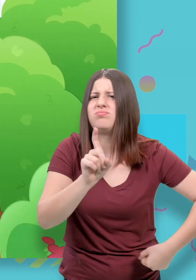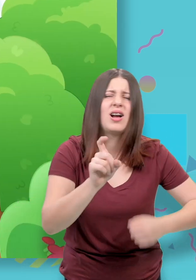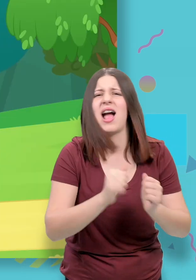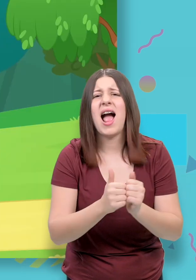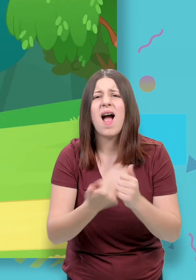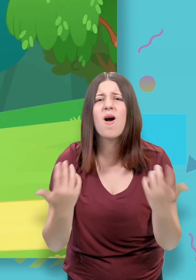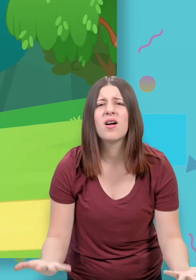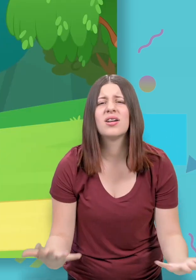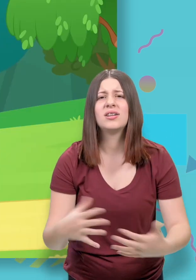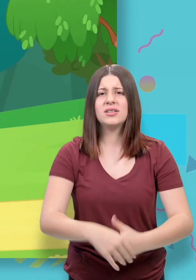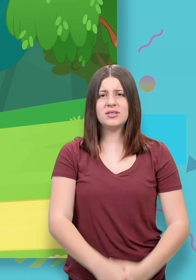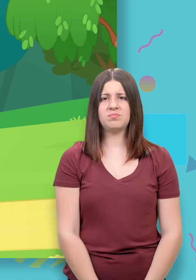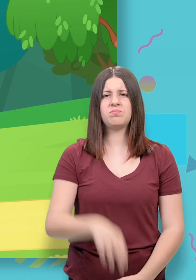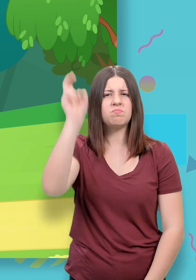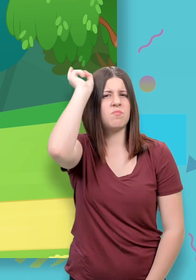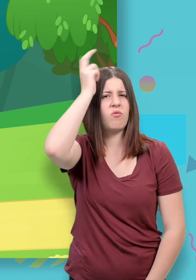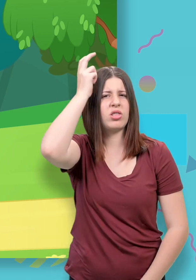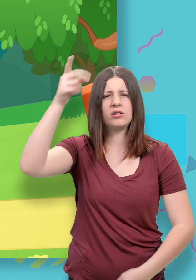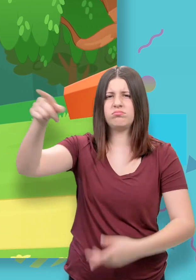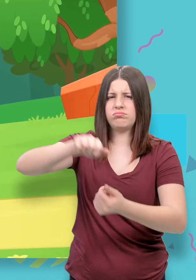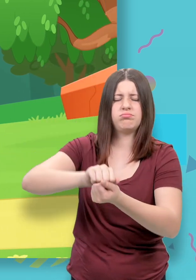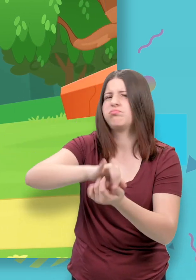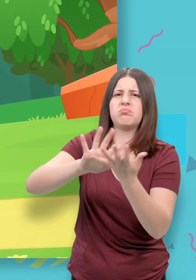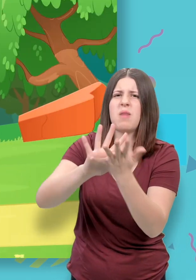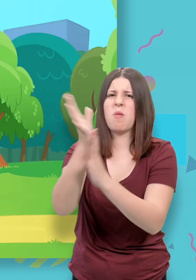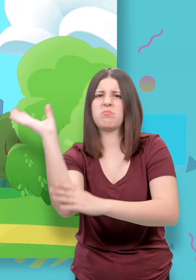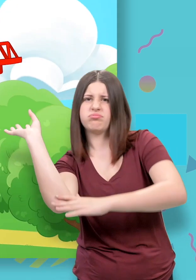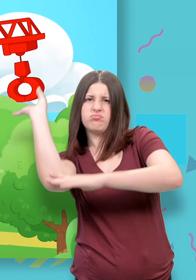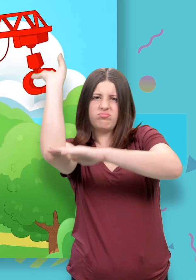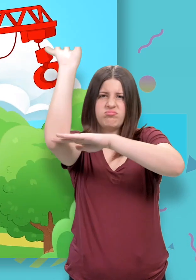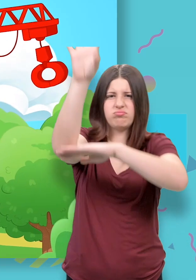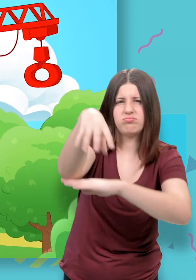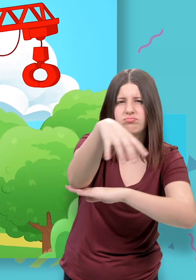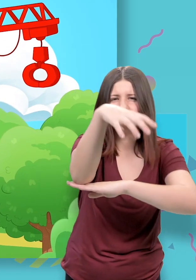Morphle, morph into a crane! [transformation sound]